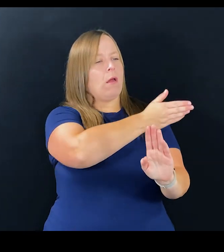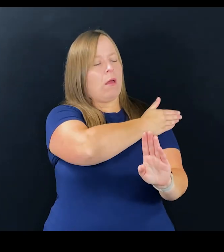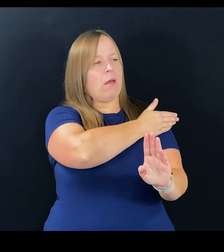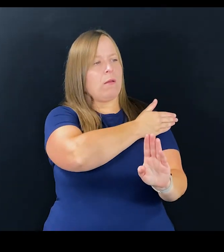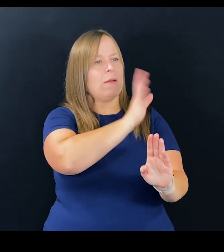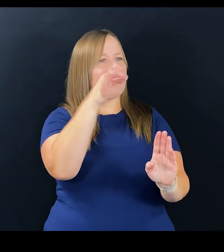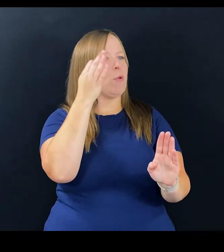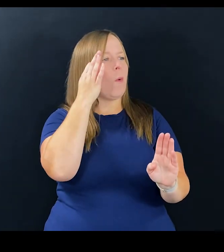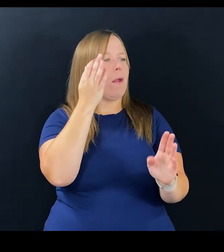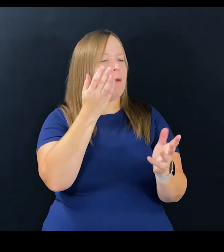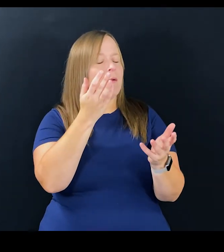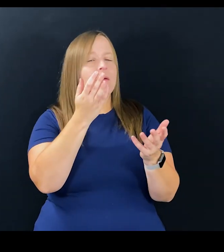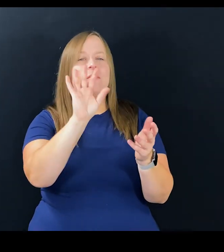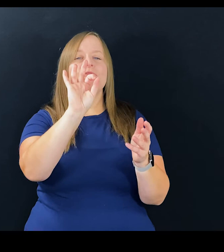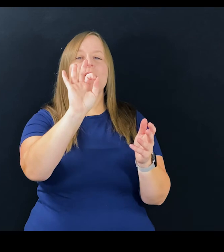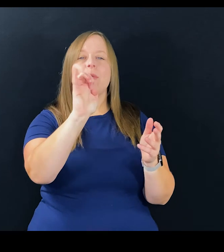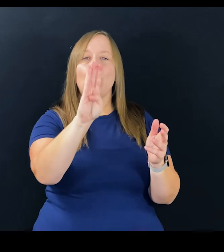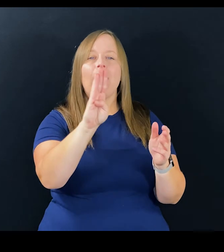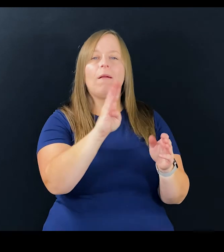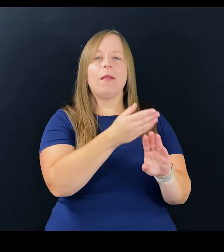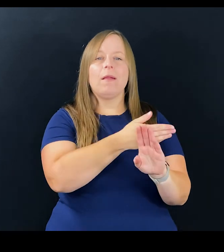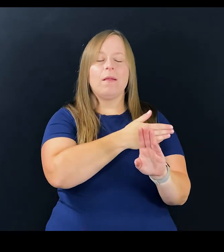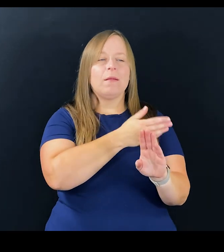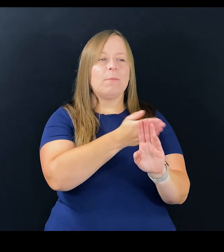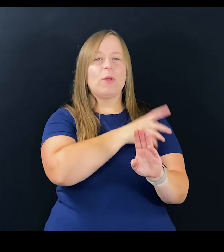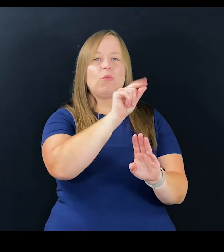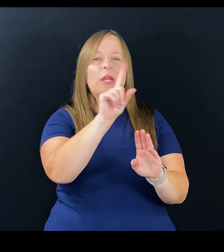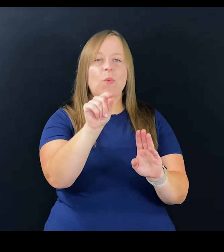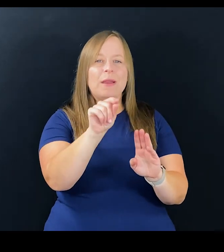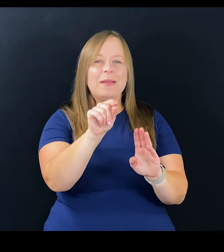in February and pre-2020 February,